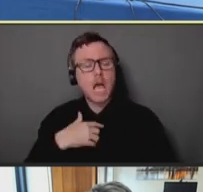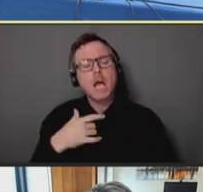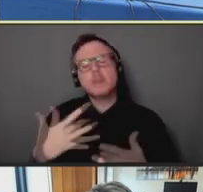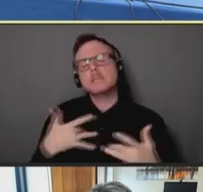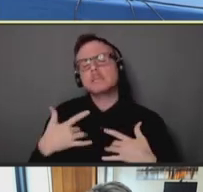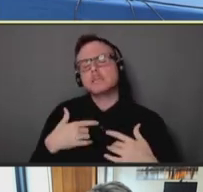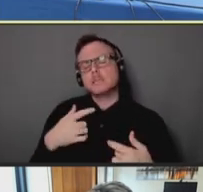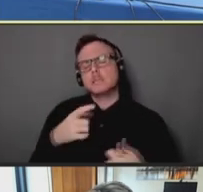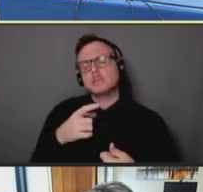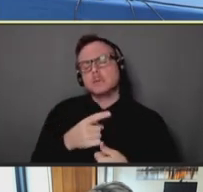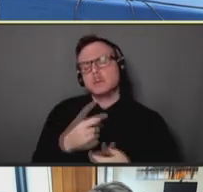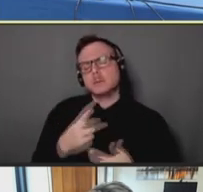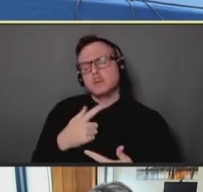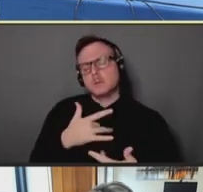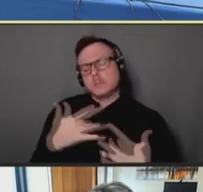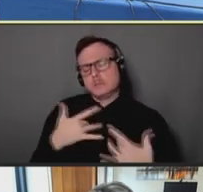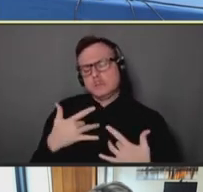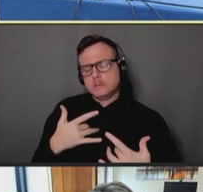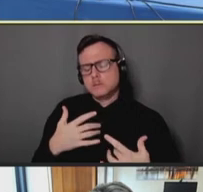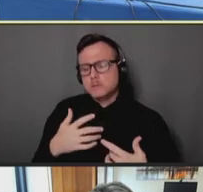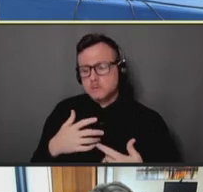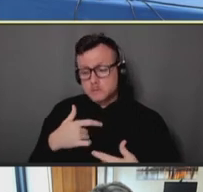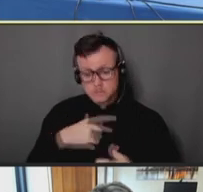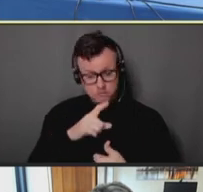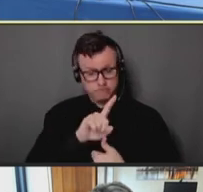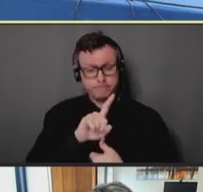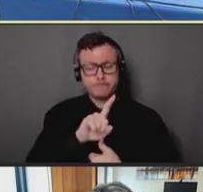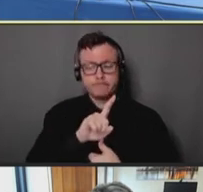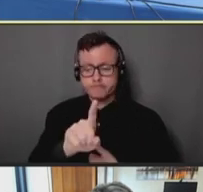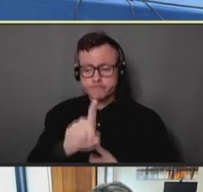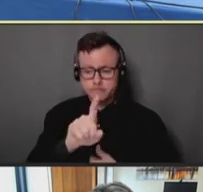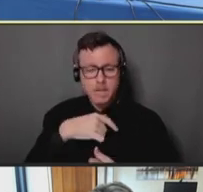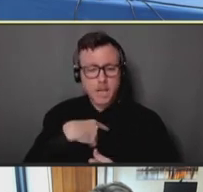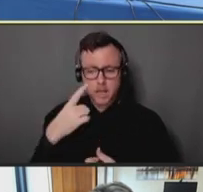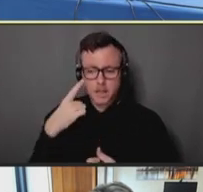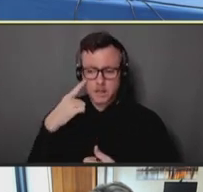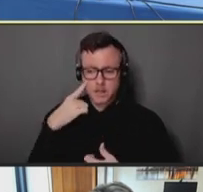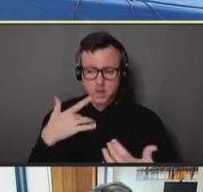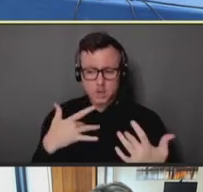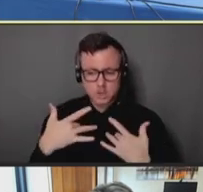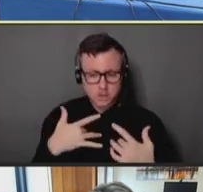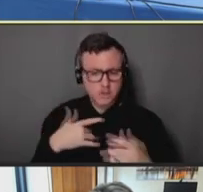One is, I think there was a concern at the state and local levels about